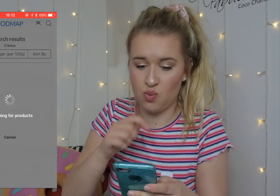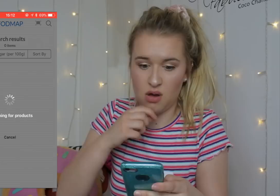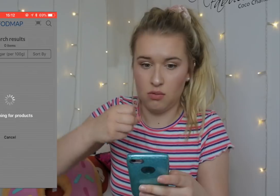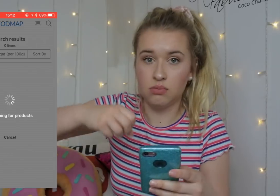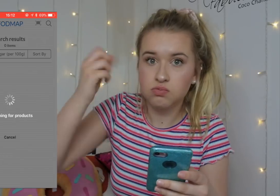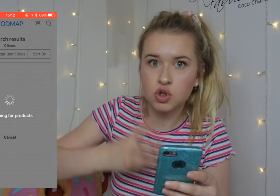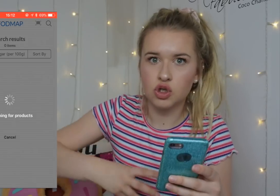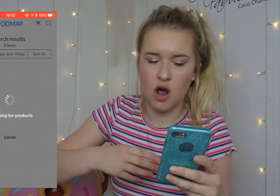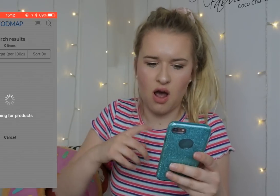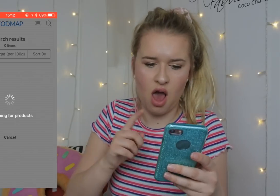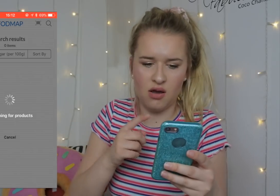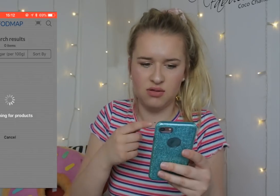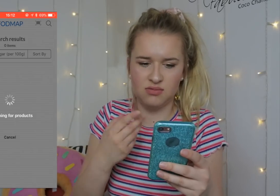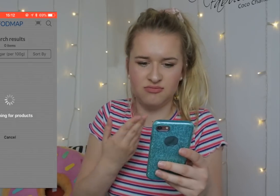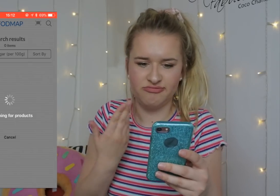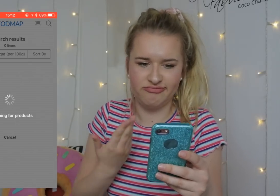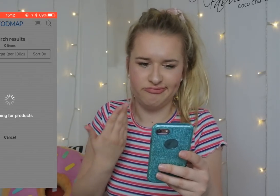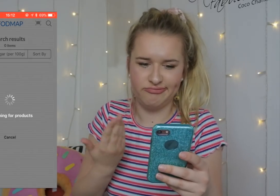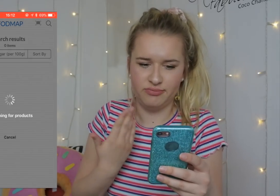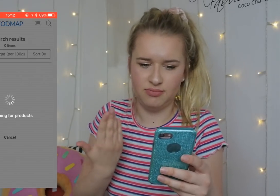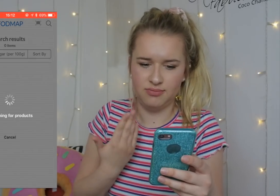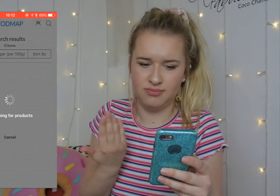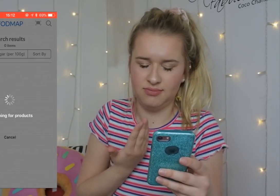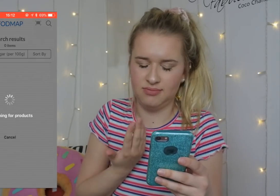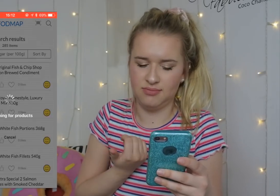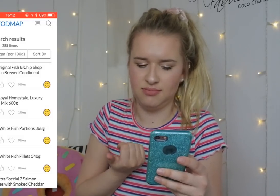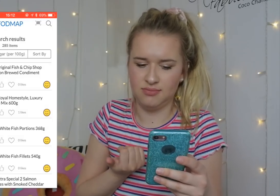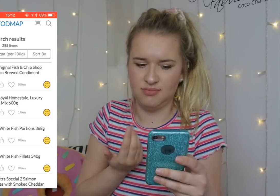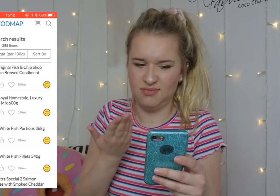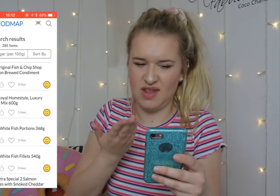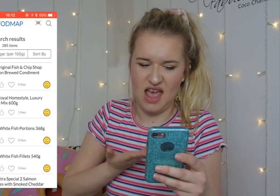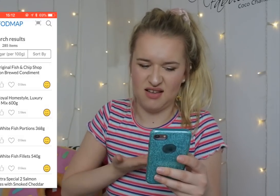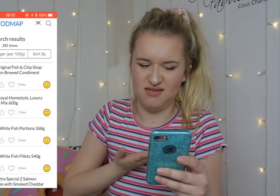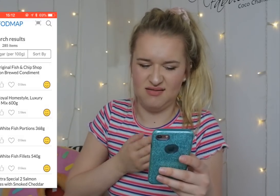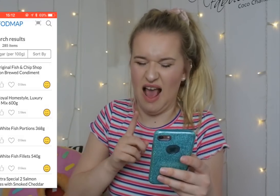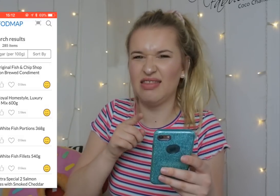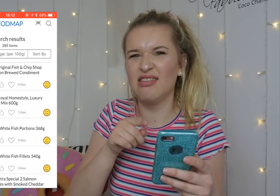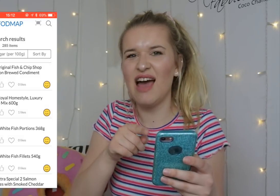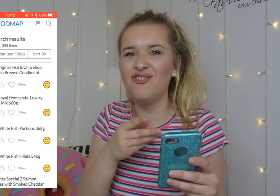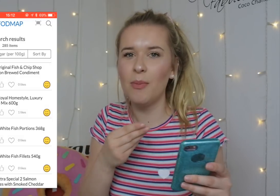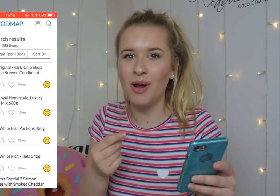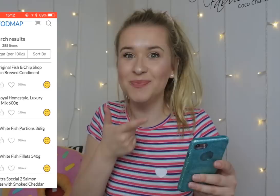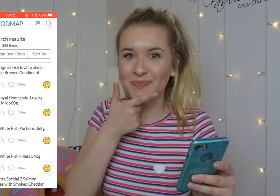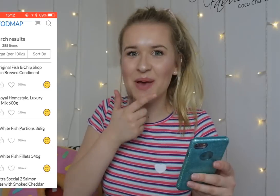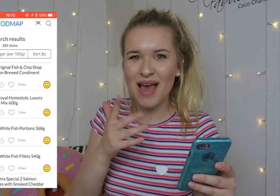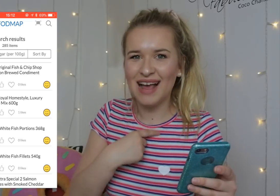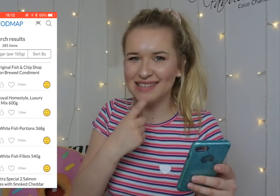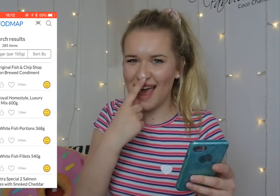There are a lot of lists of fish food. A smiley face means I can have them.